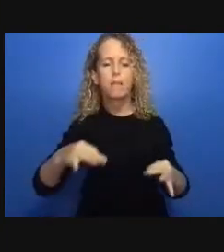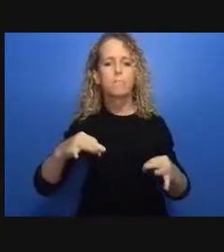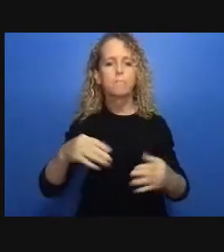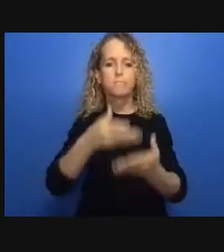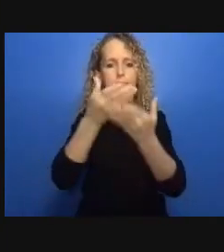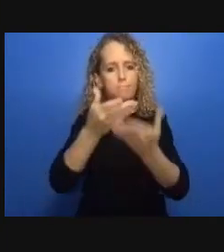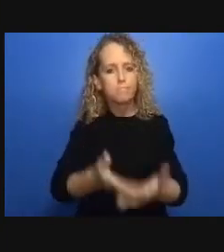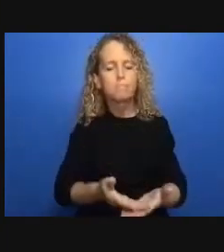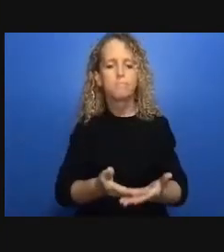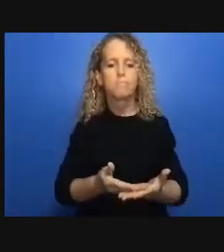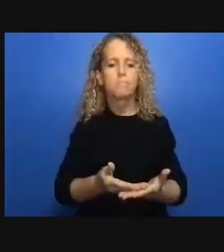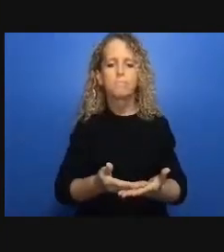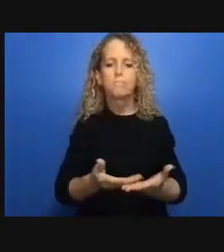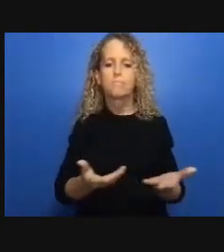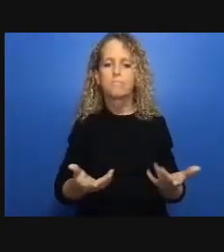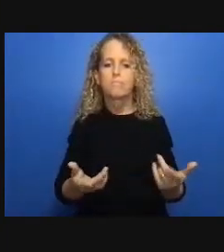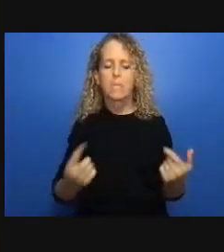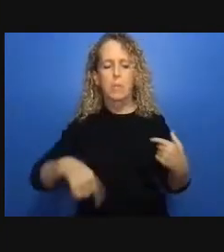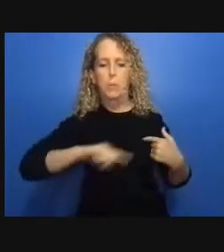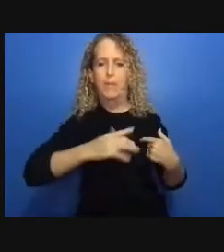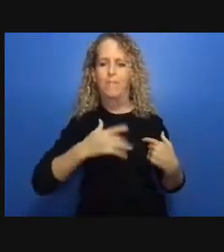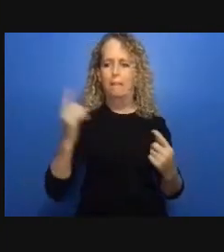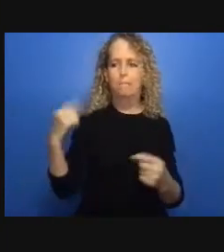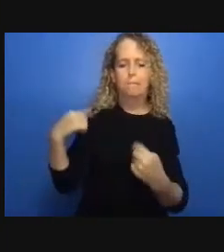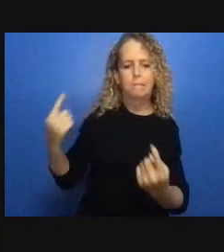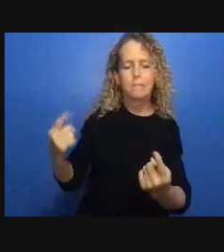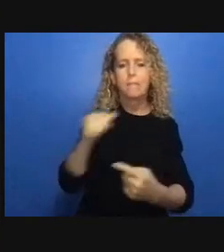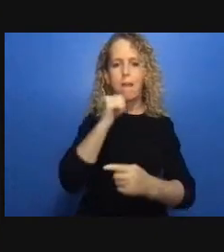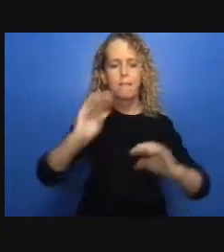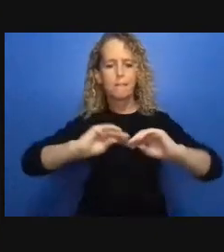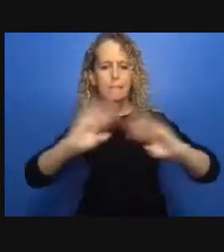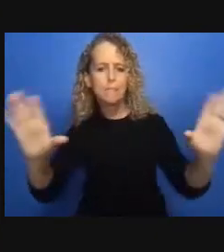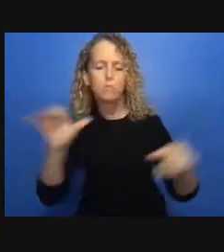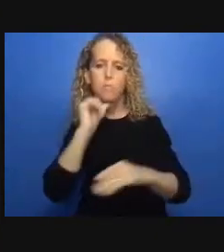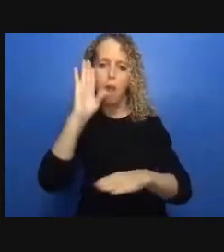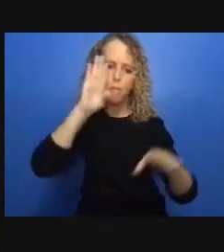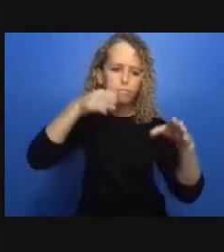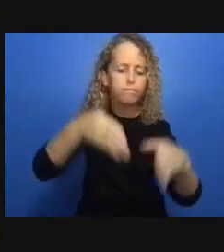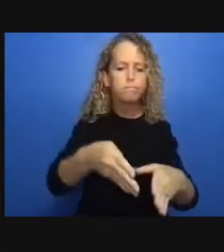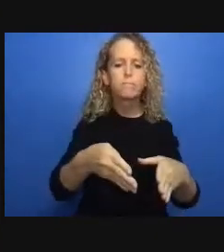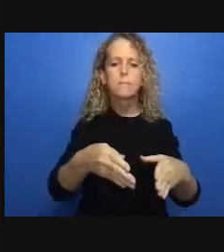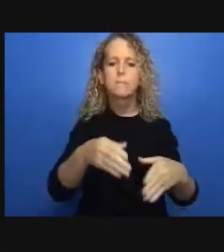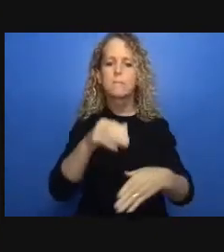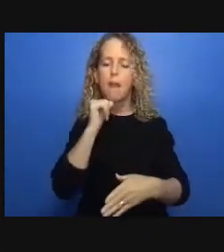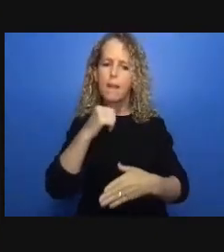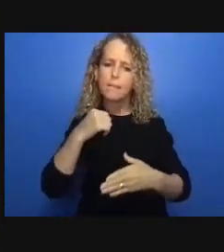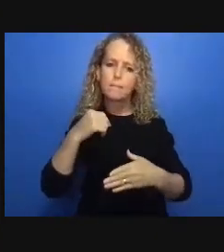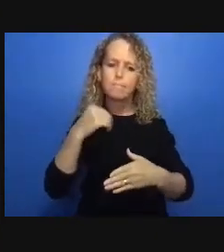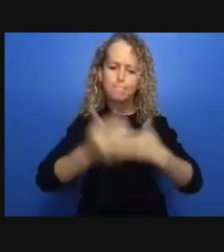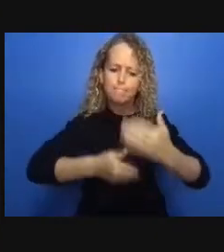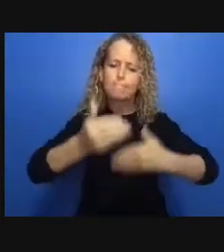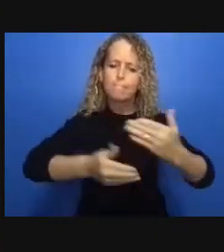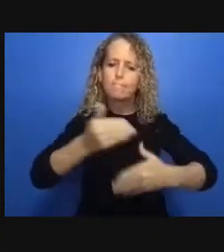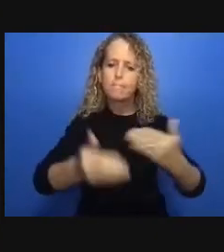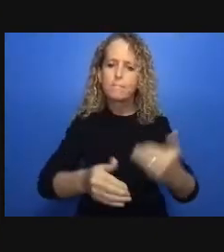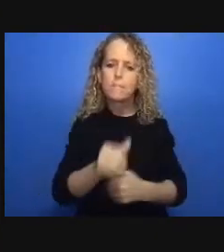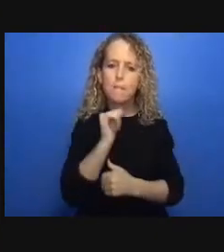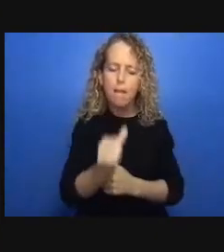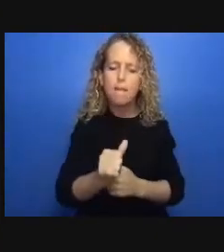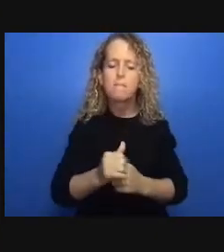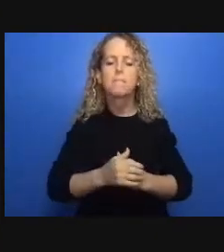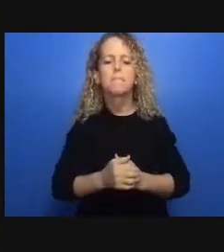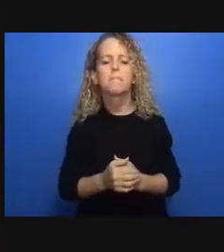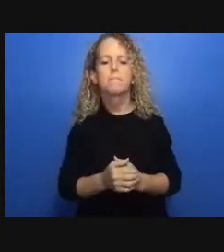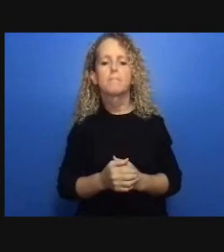and other supports for the to provide their the individuals that they are helping the problem was